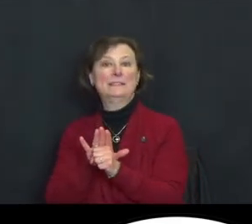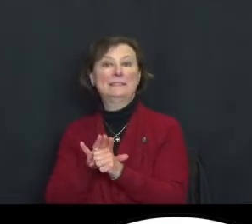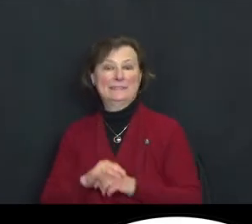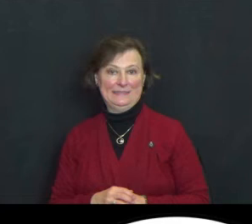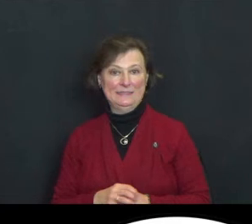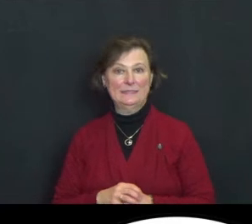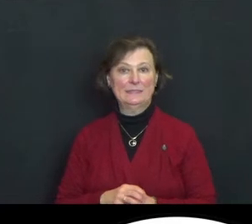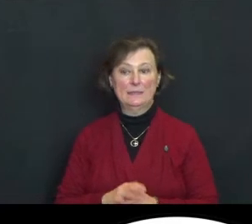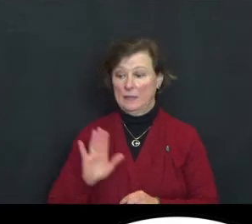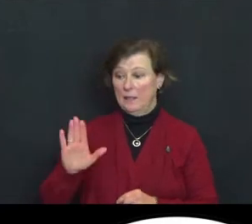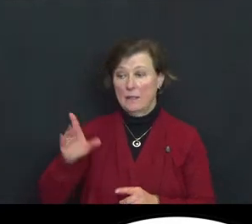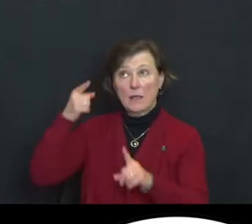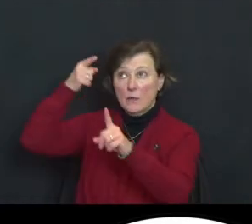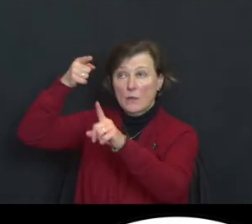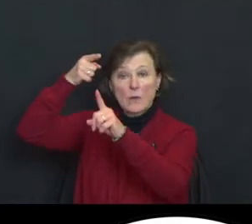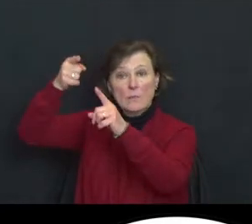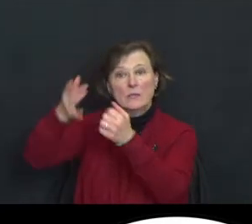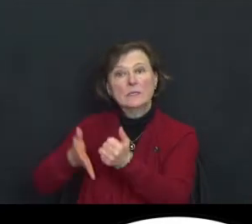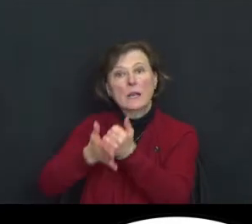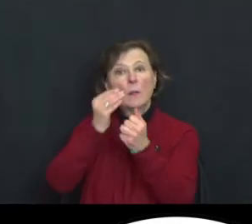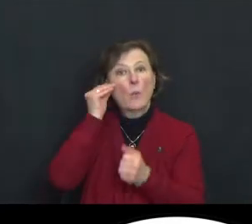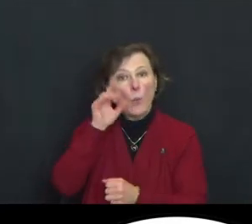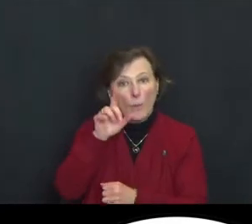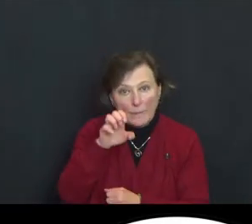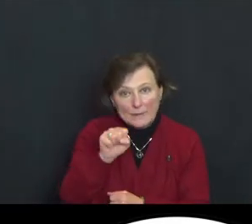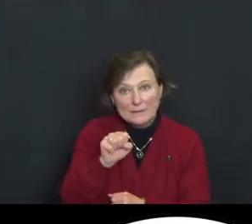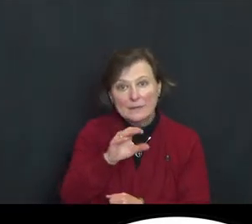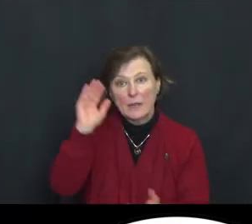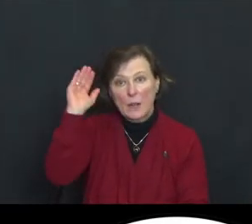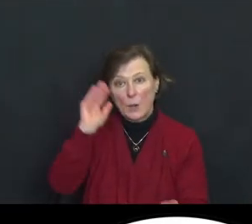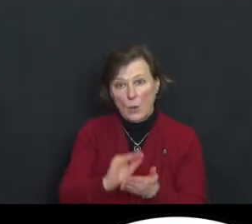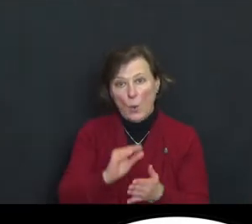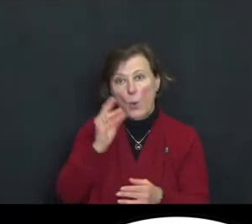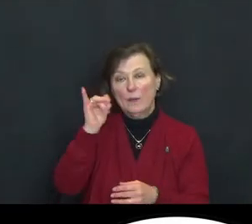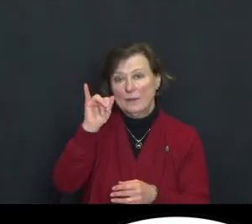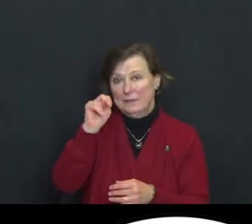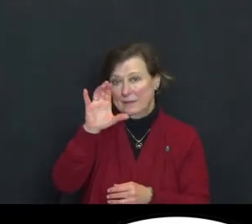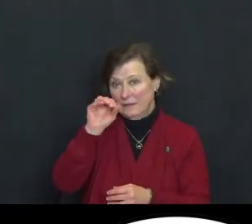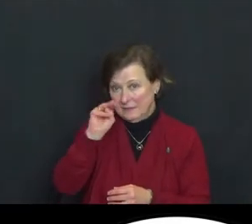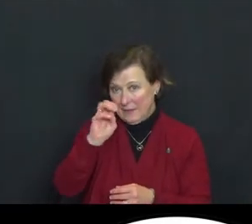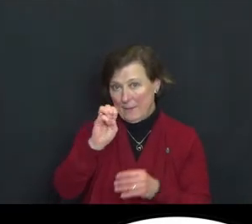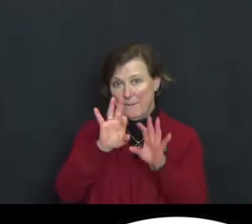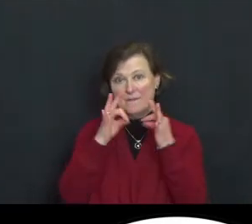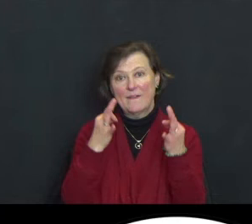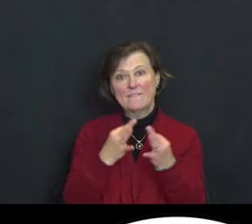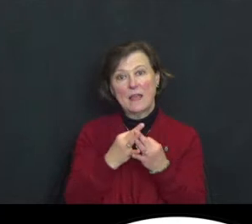Their mission is to help homeless and low-income families achieve sustainable independence